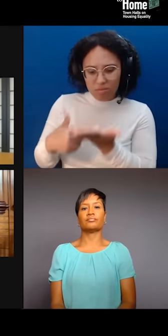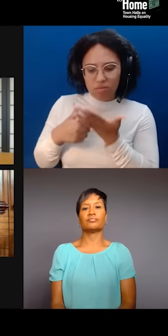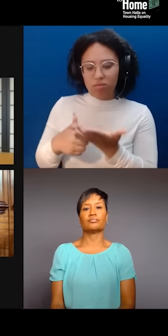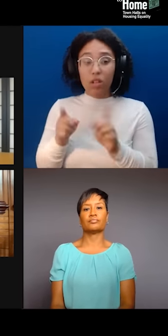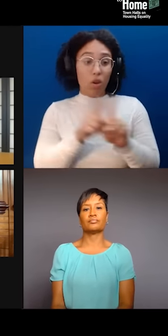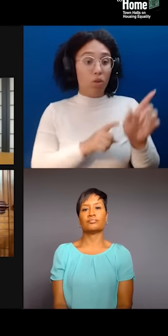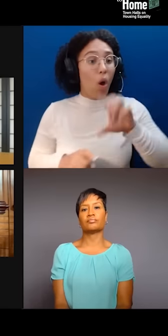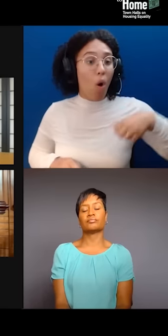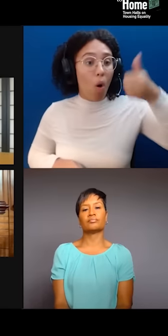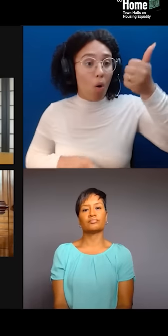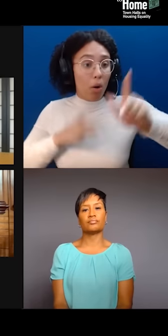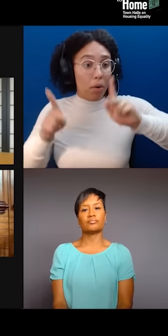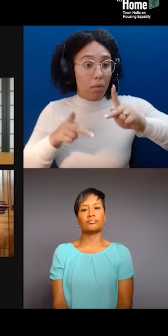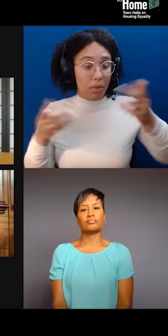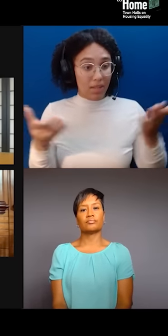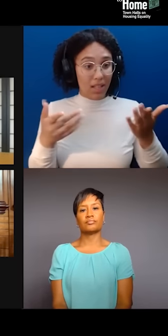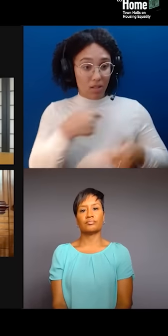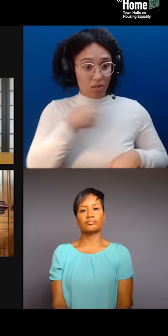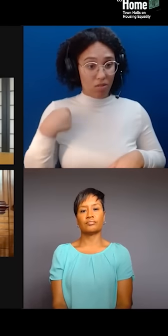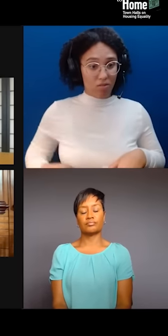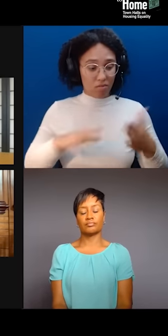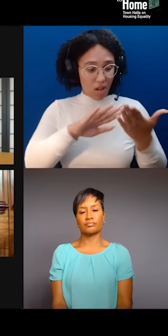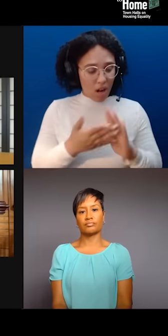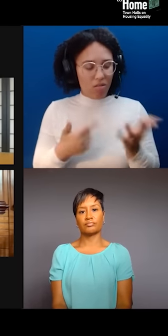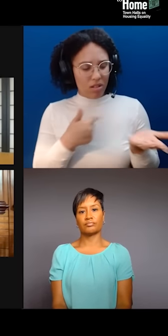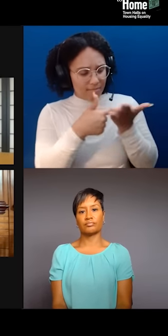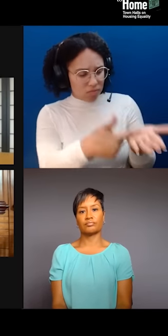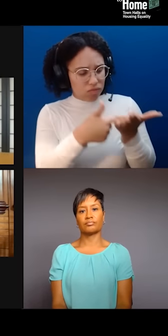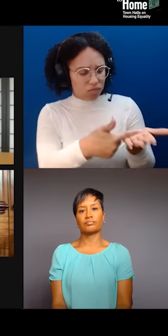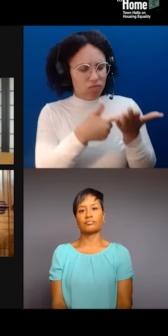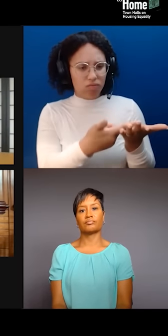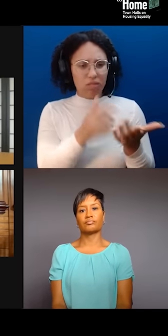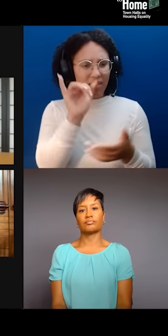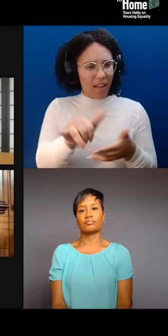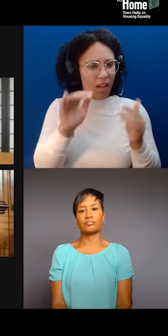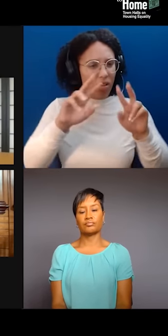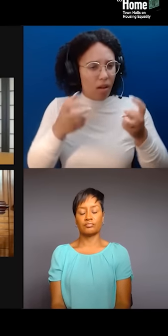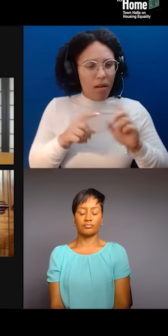So, what does that mean, right? And how do we center that? And so, we've worked with a lot of different organizations.